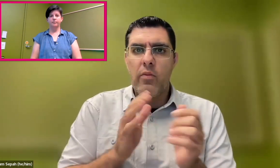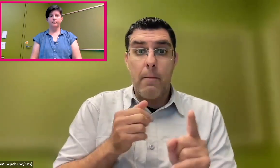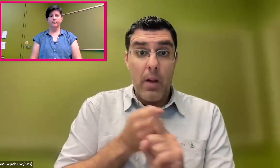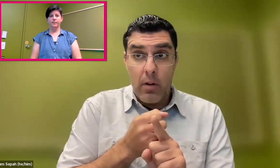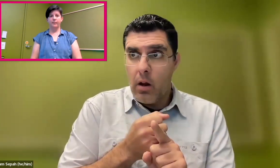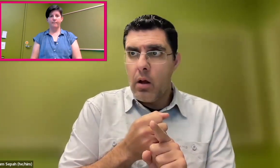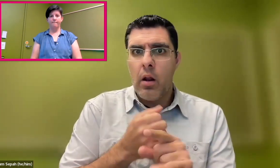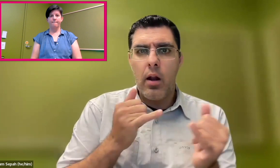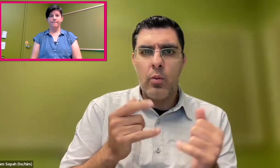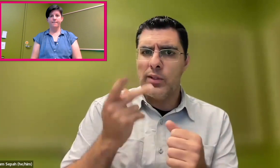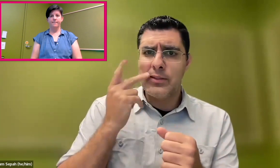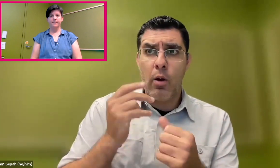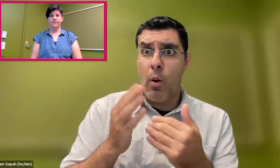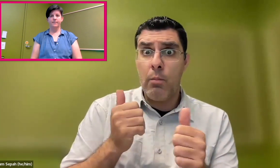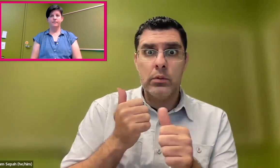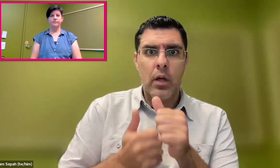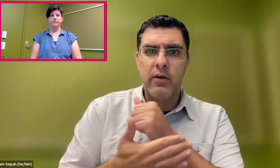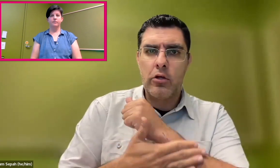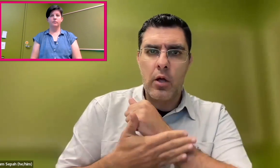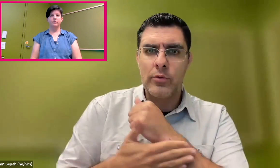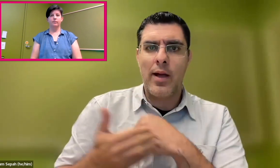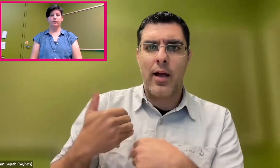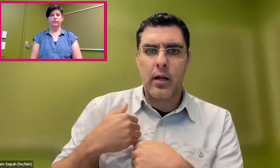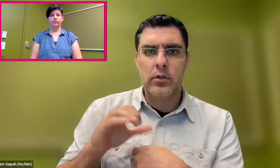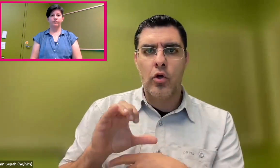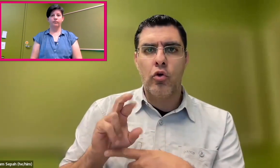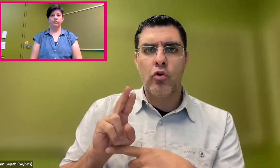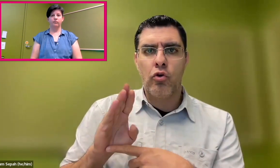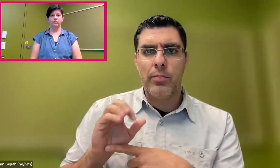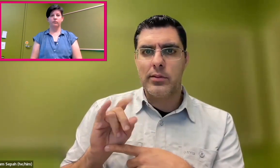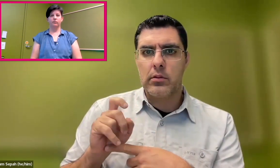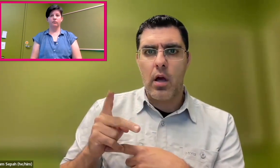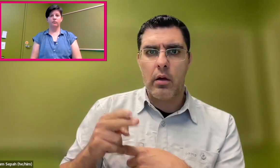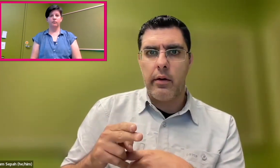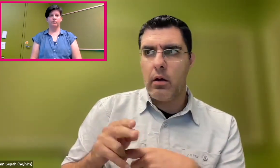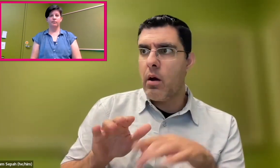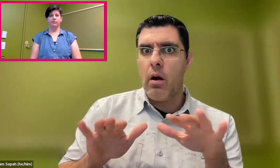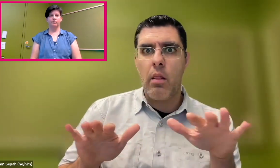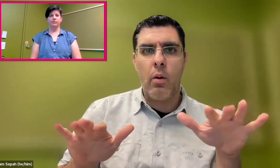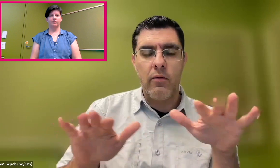or otherwise. And now, you see them almost everywhere, not only in this country, but globally.